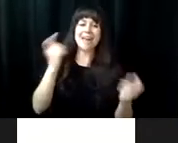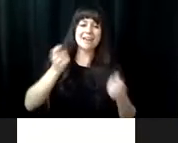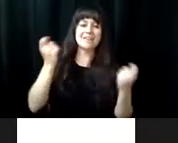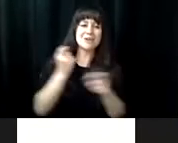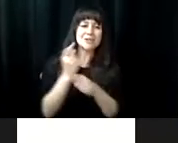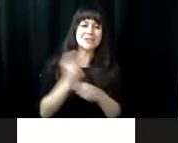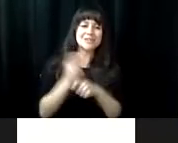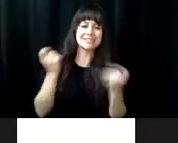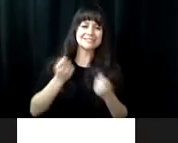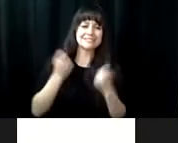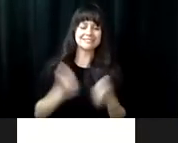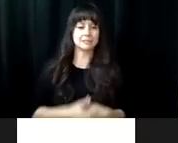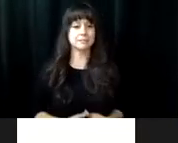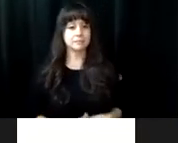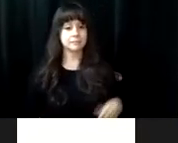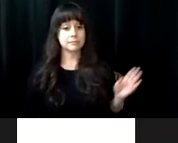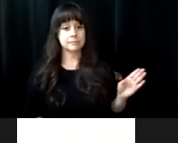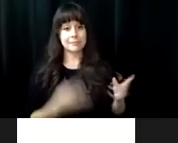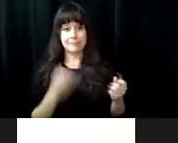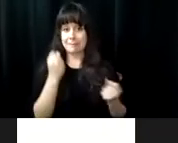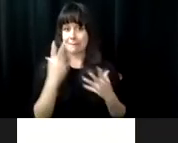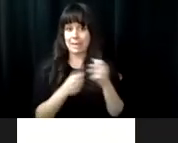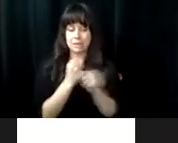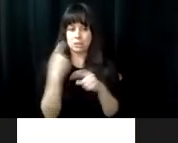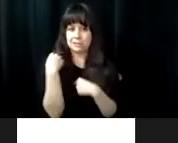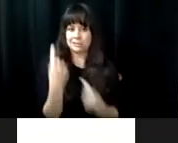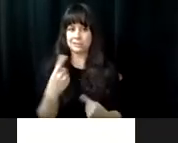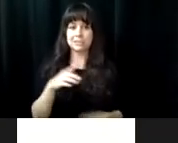a few weeks away. All right. Guys what do you think. Happy anniversary